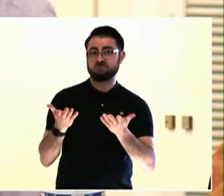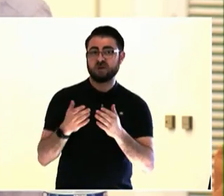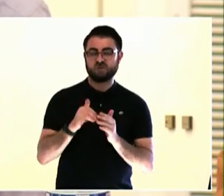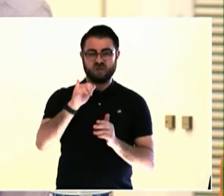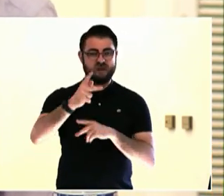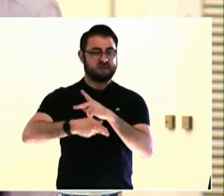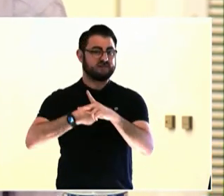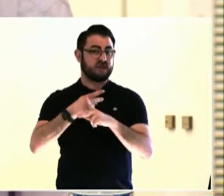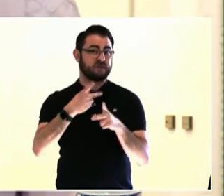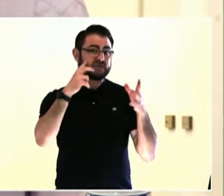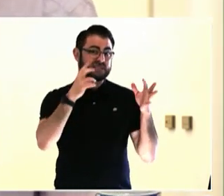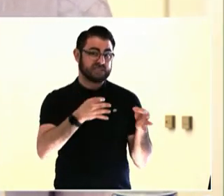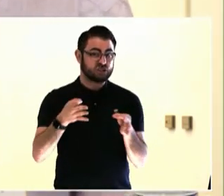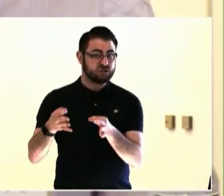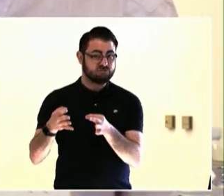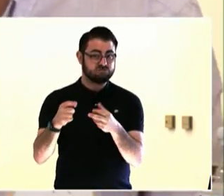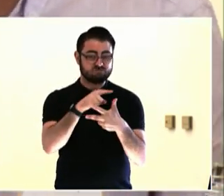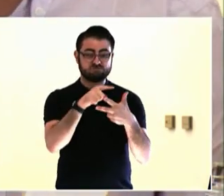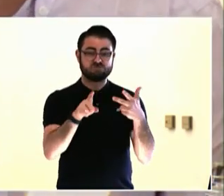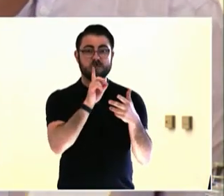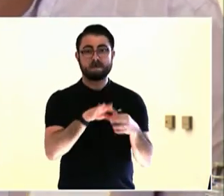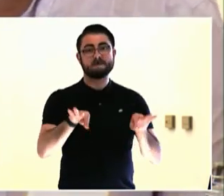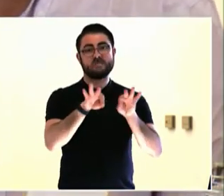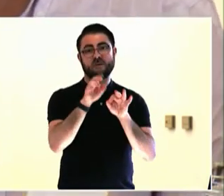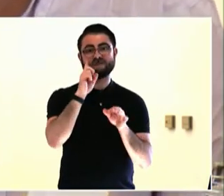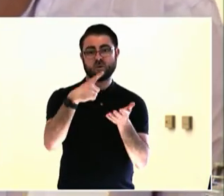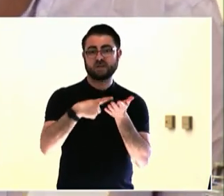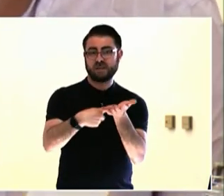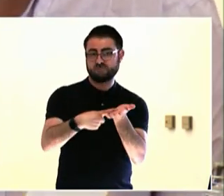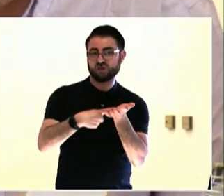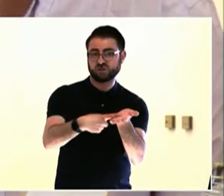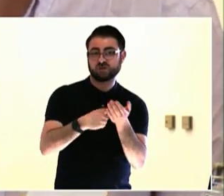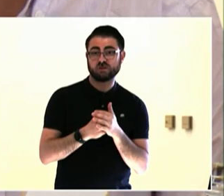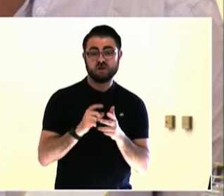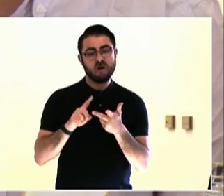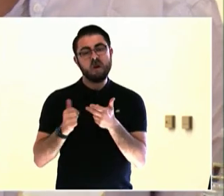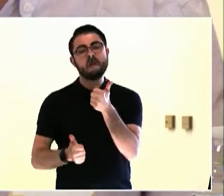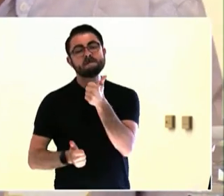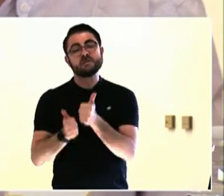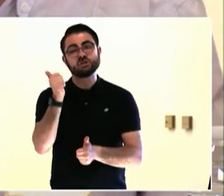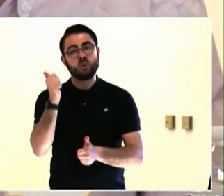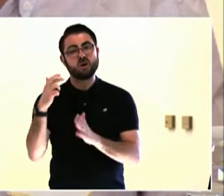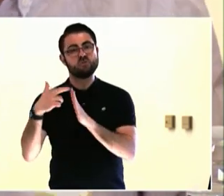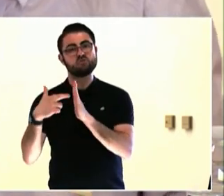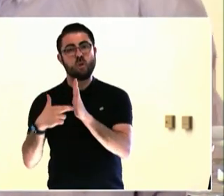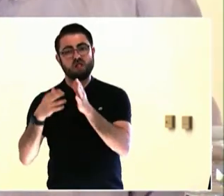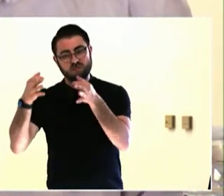a panel coming on right after you, but another question, what are your recommendations for